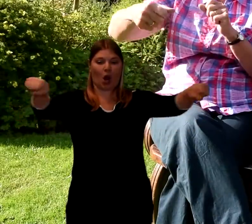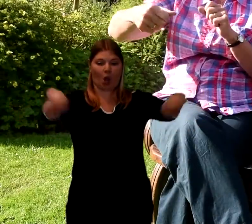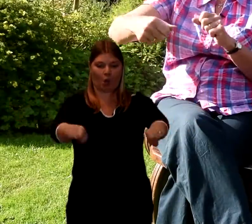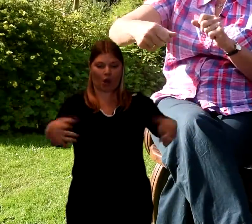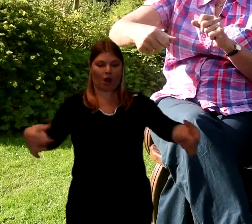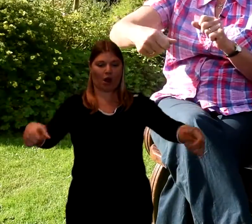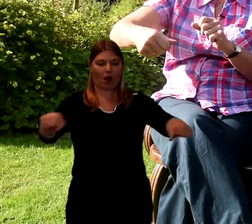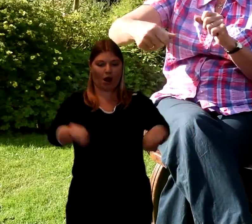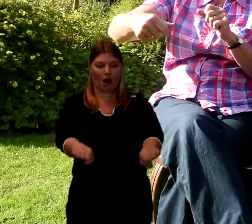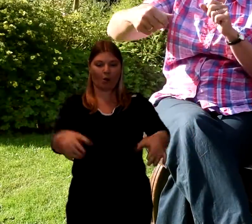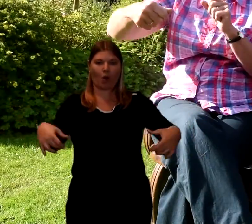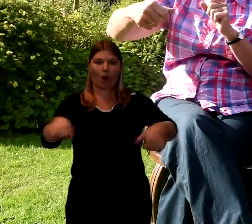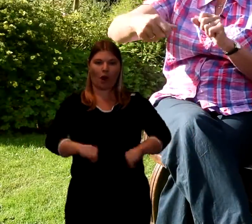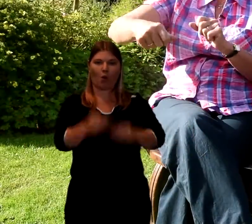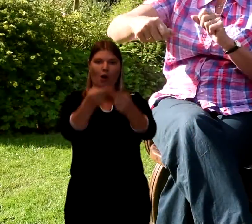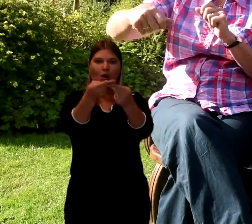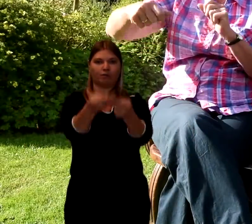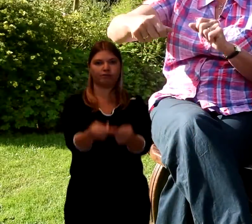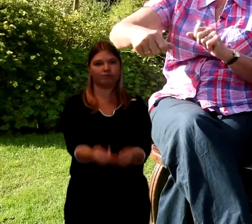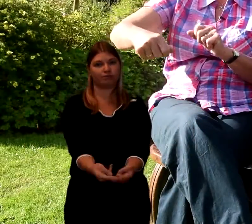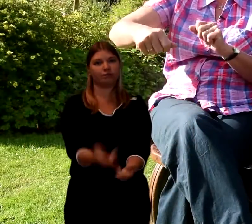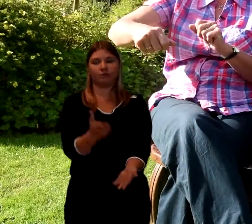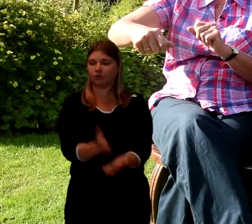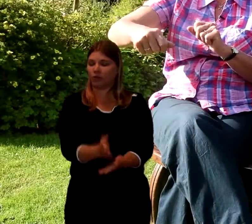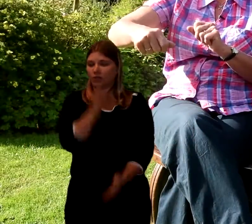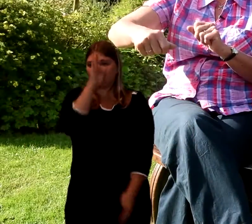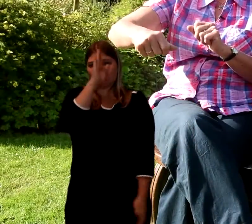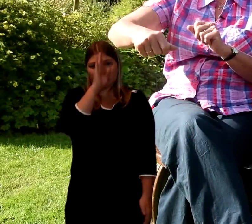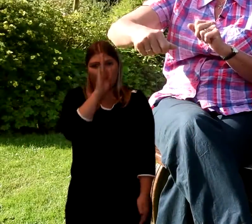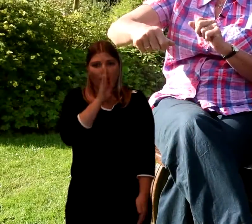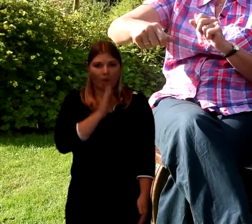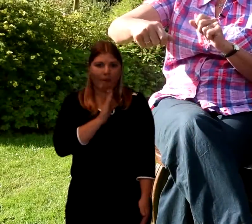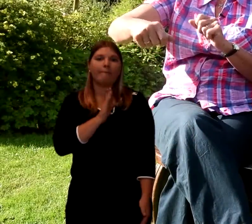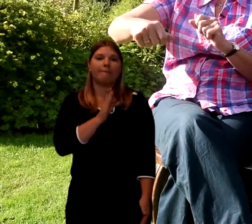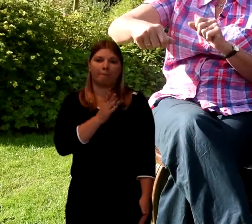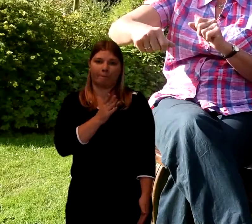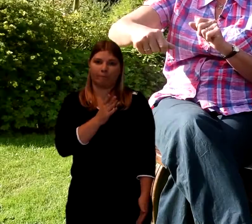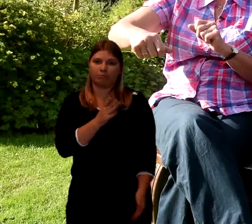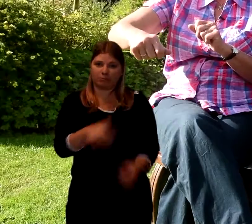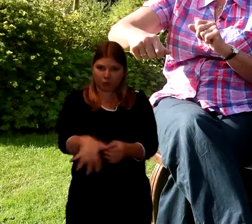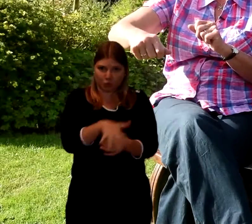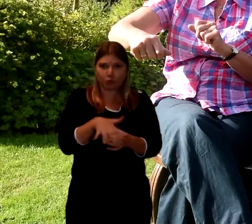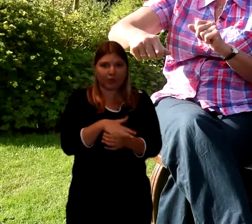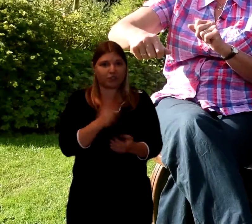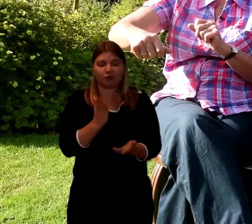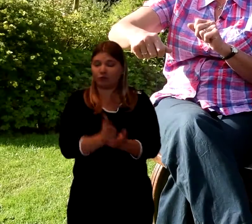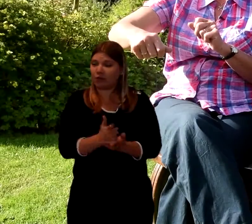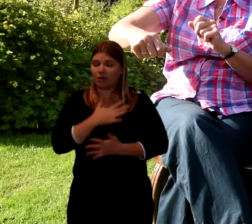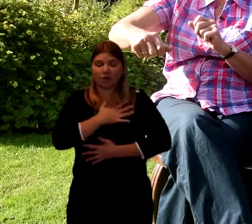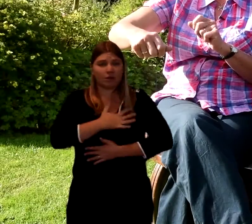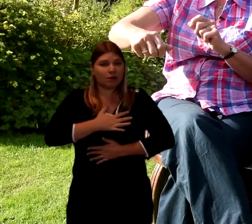So it's quite a solemn, serious occasion. And very, very moving in actual fact.